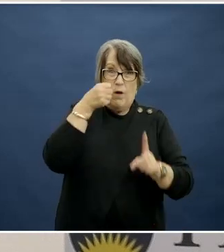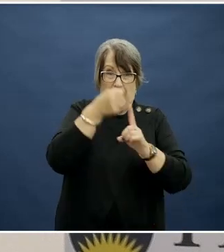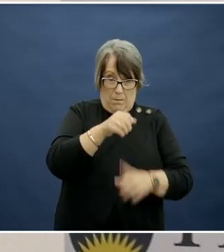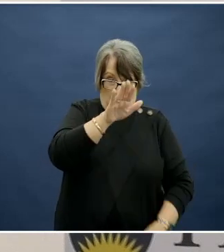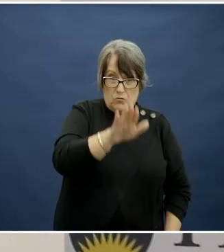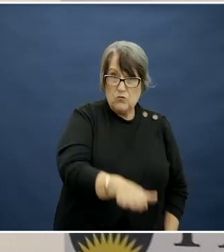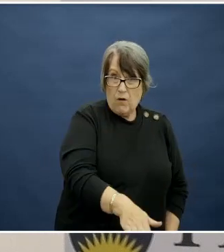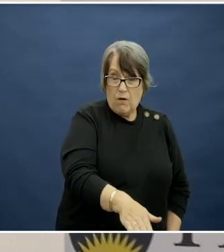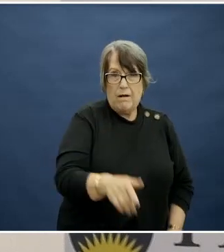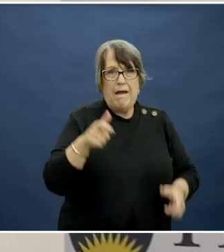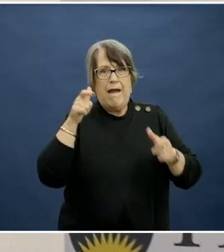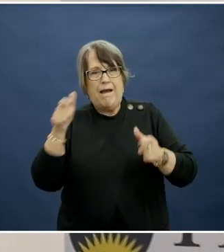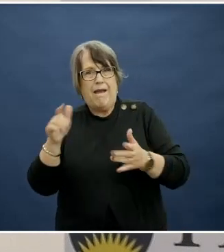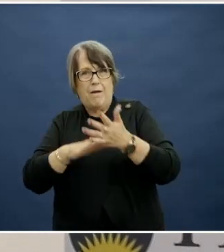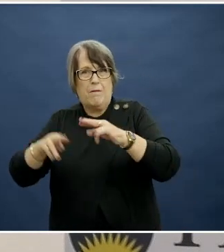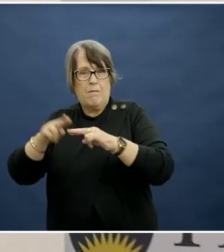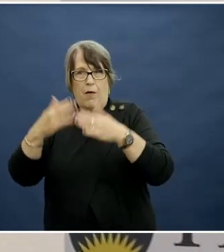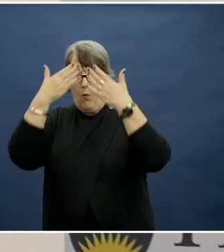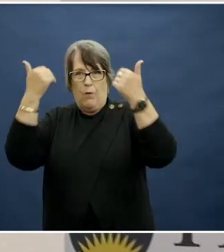well as caregiver, health and wellbeing.